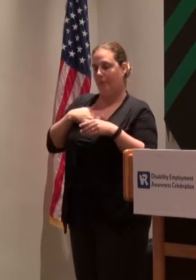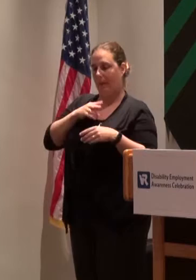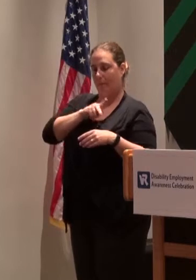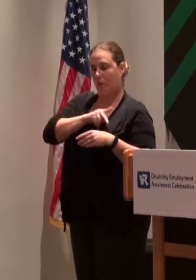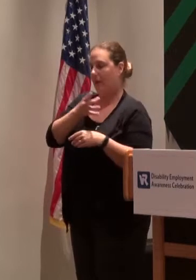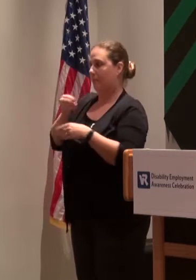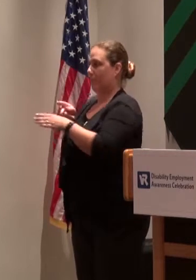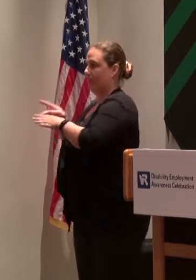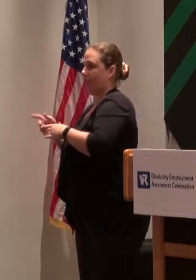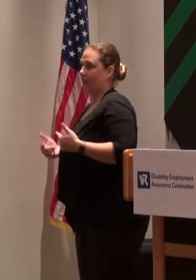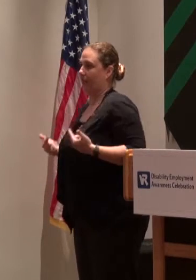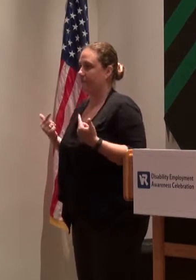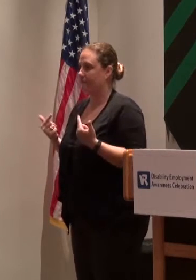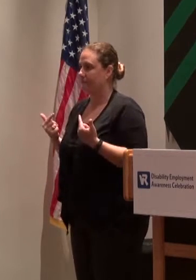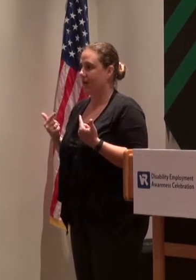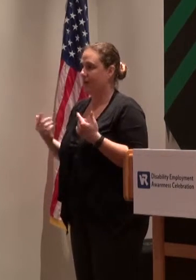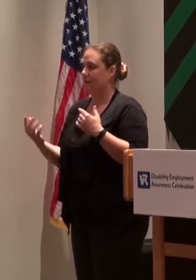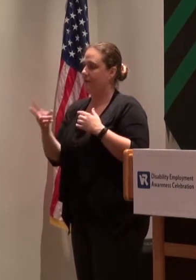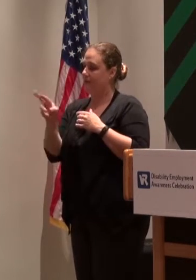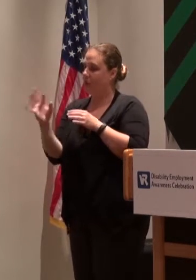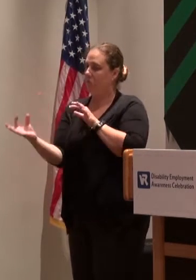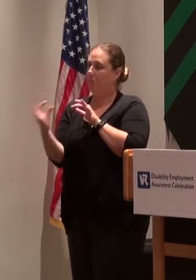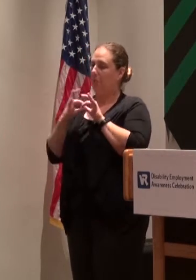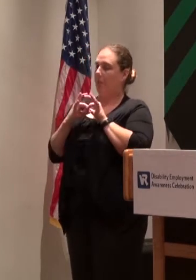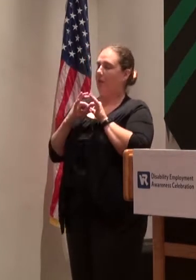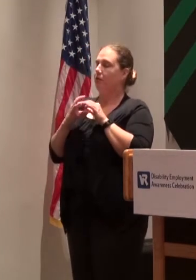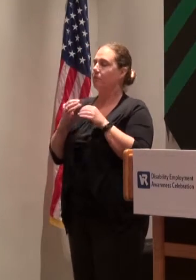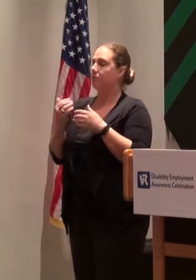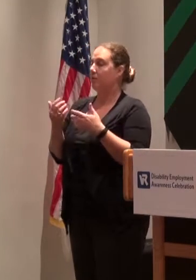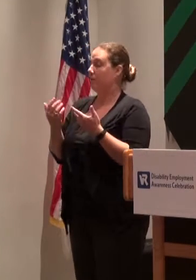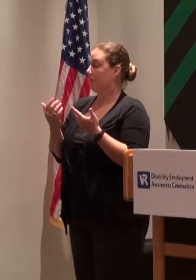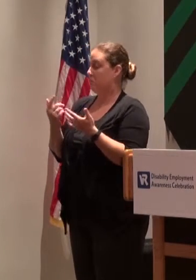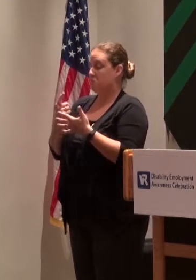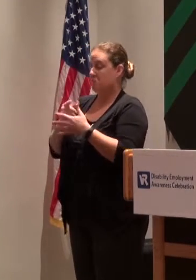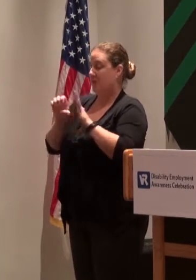So, from helping me get computers so that I can work online